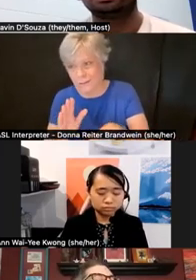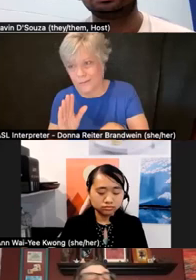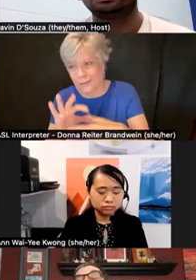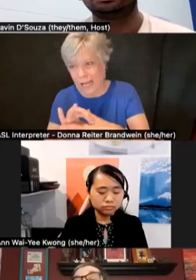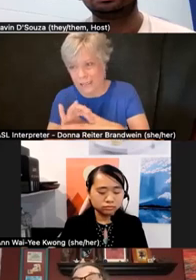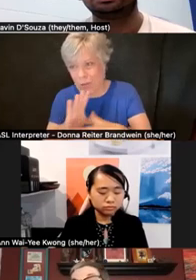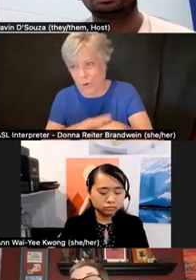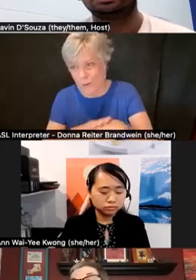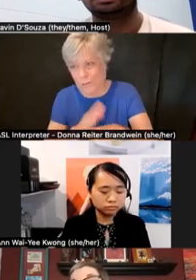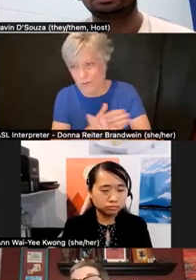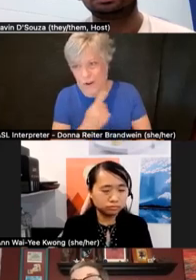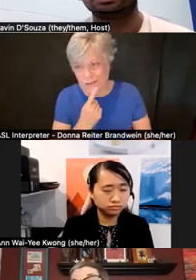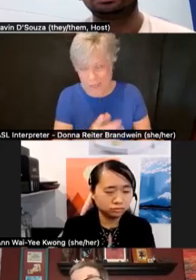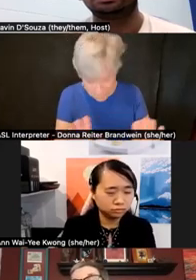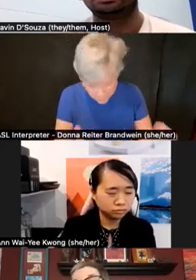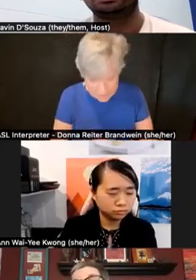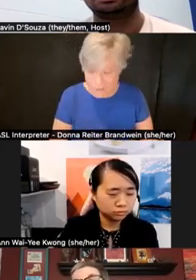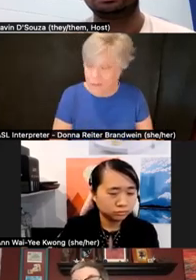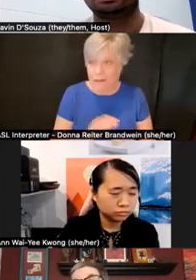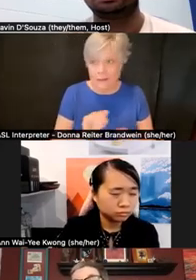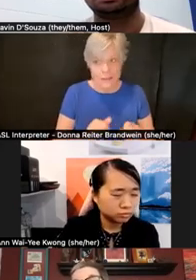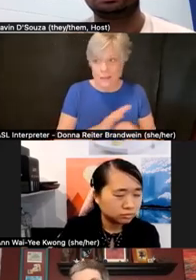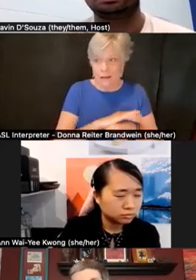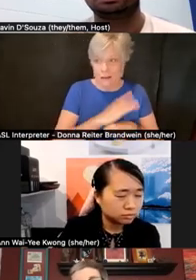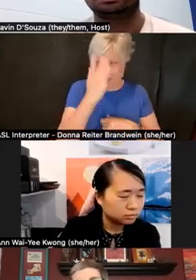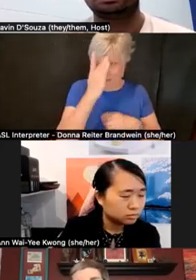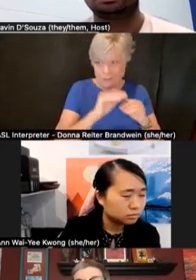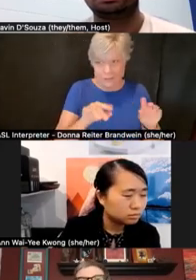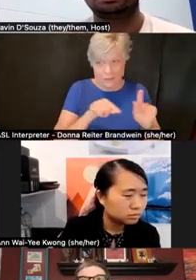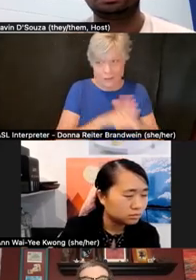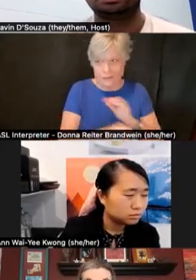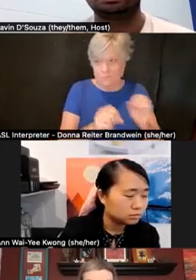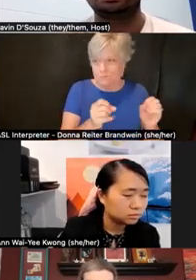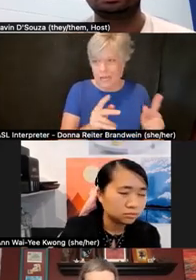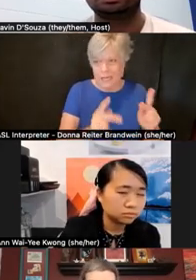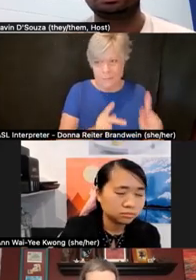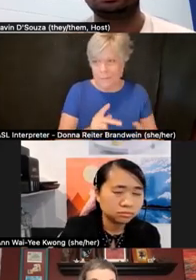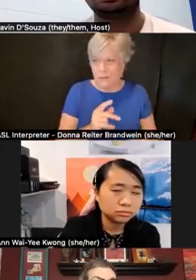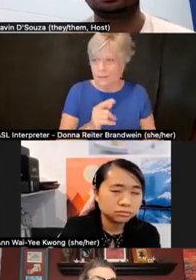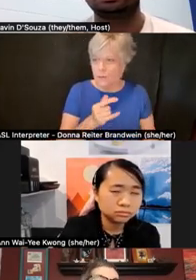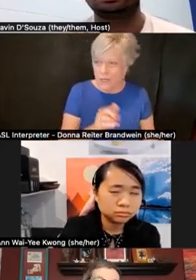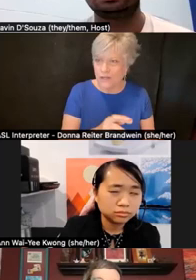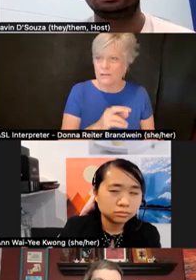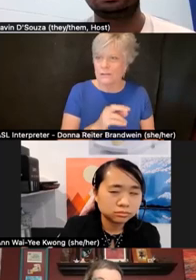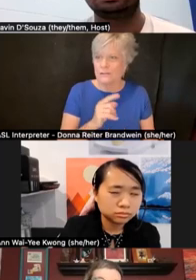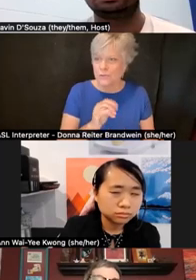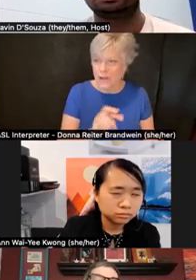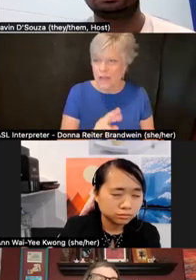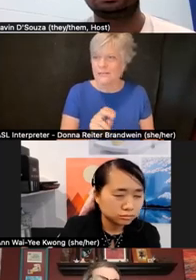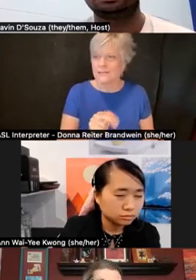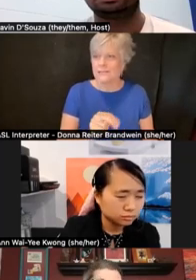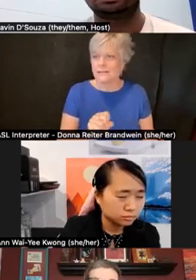But anyway, Alex Umstead and I created an infographic that said, "No, I'm not autistic,